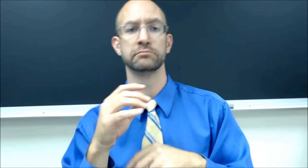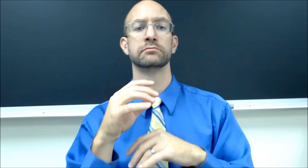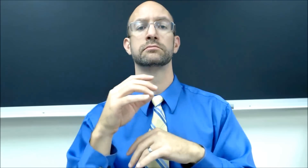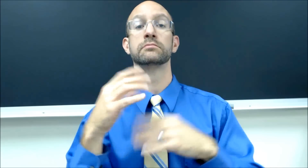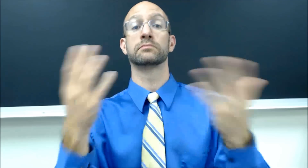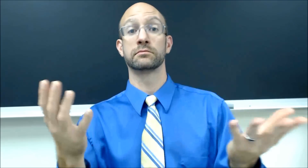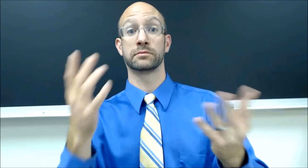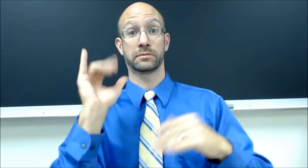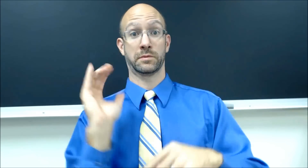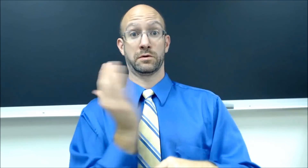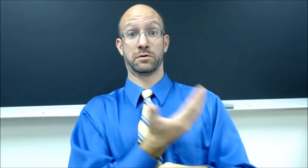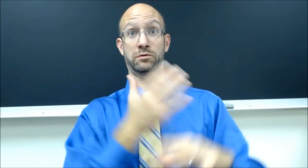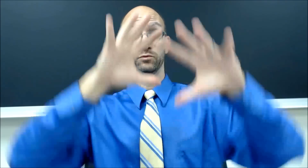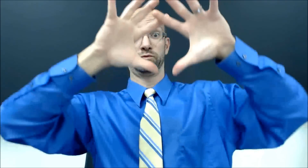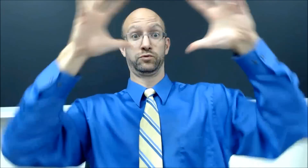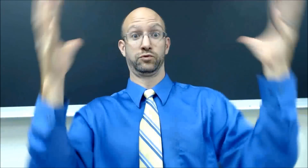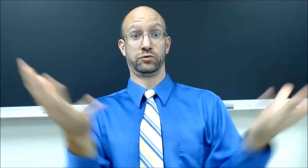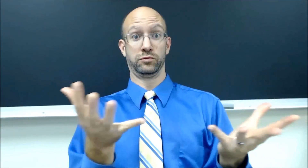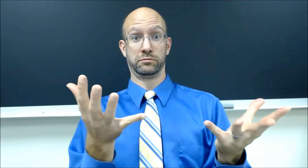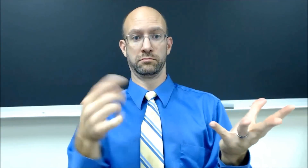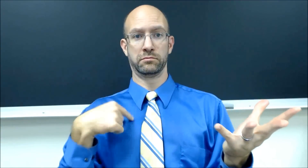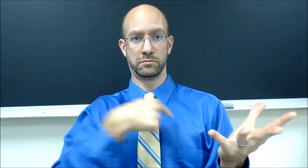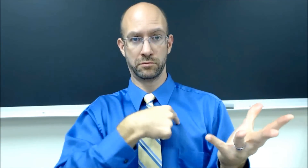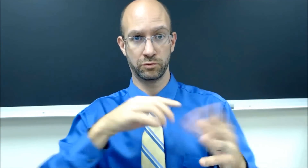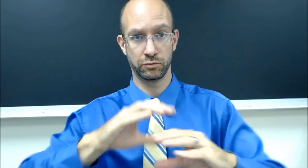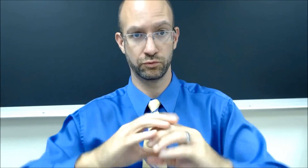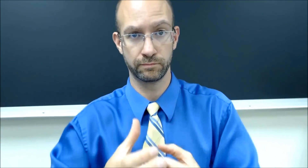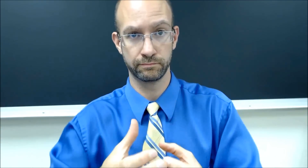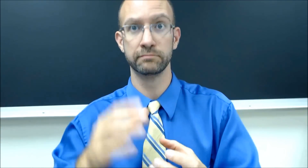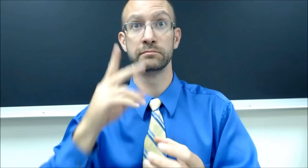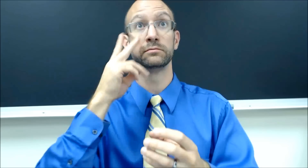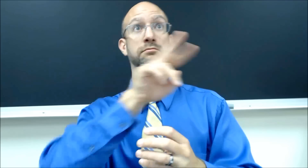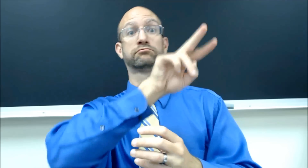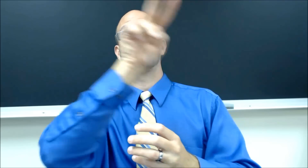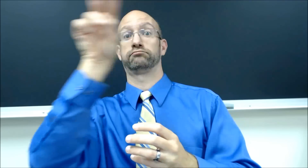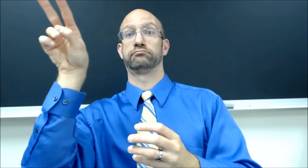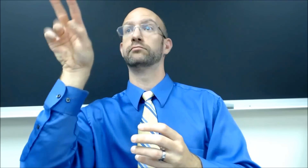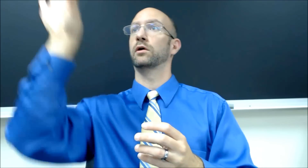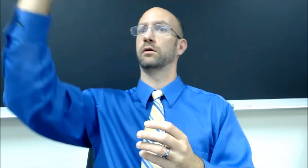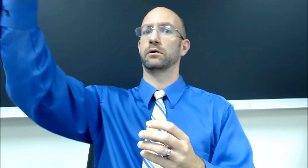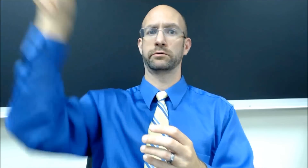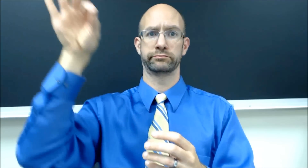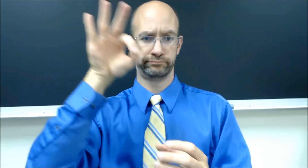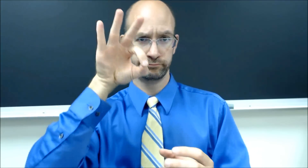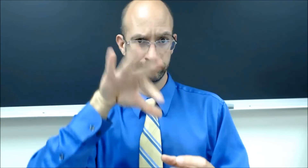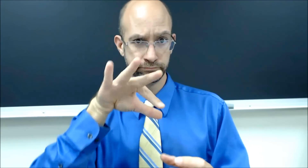So with that being said, the world is all around us, and we, as a group, observe it, and take parts of the world.